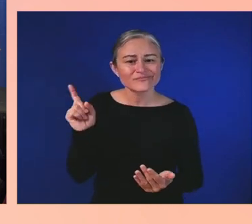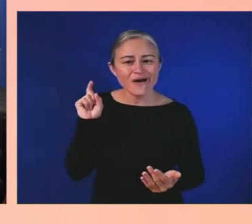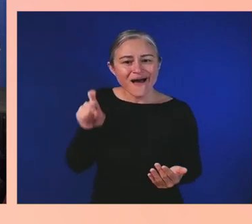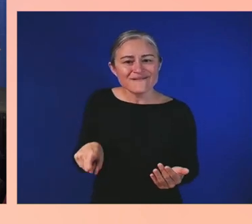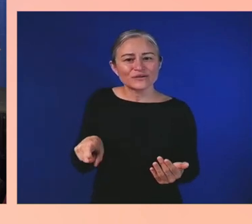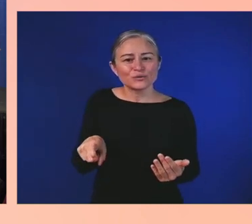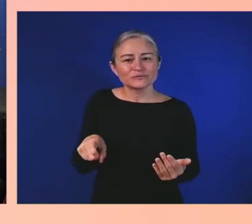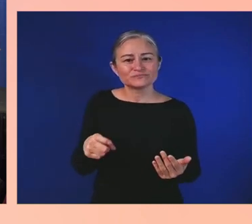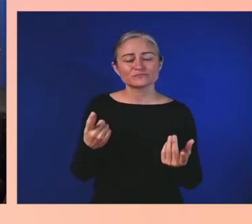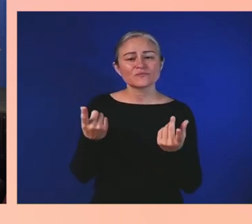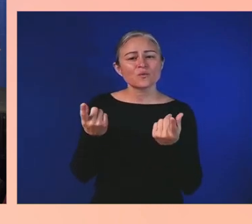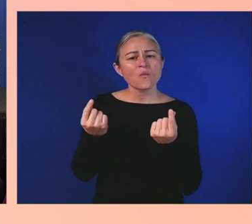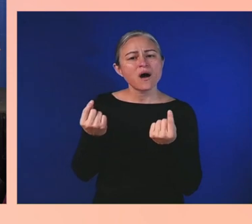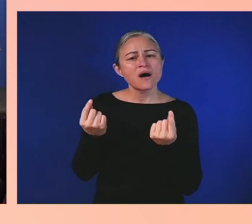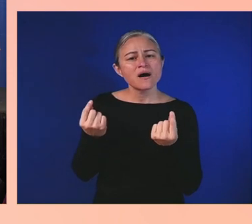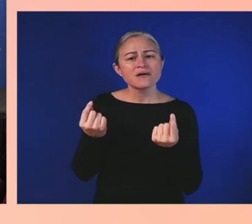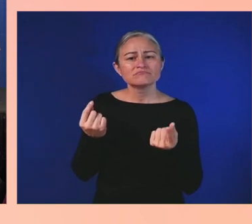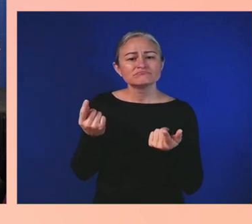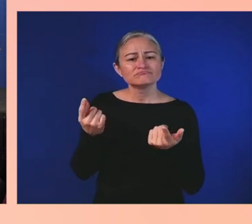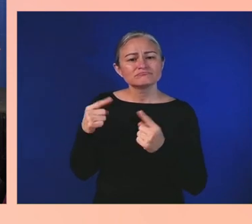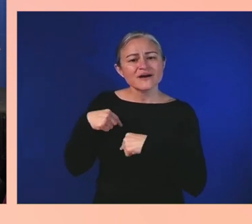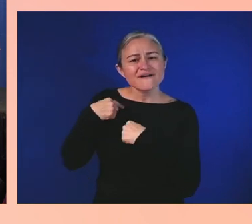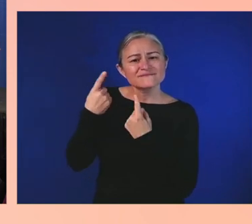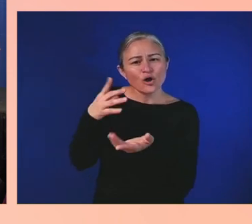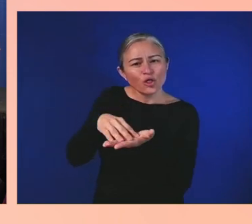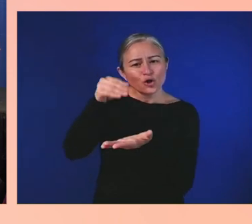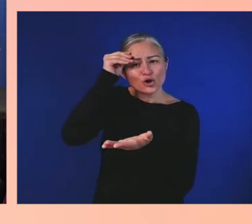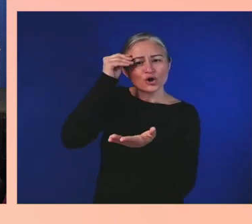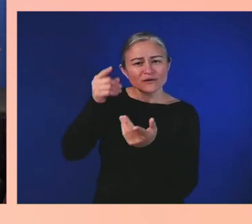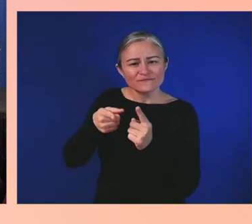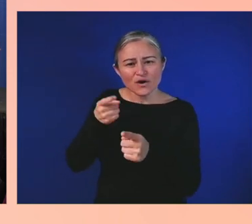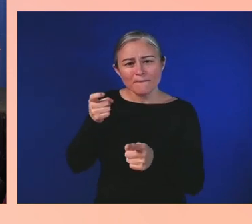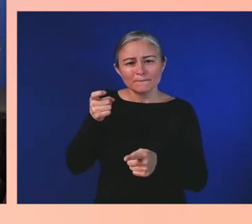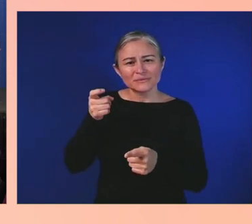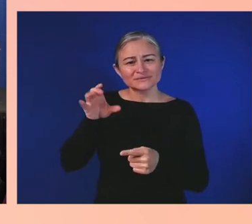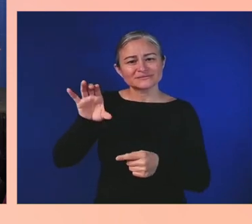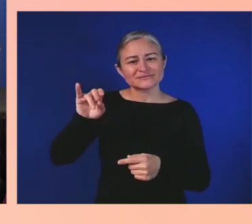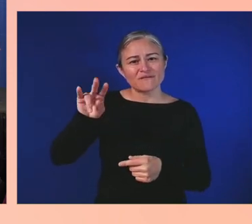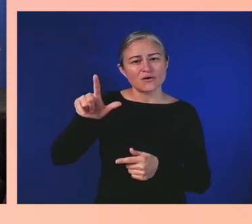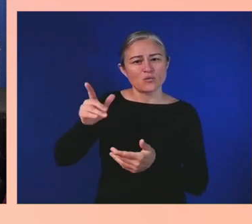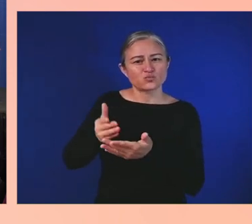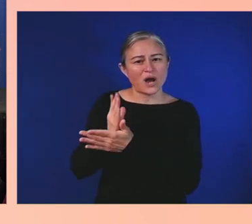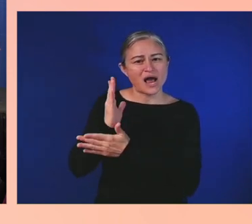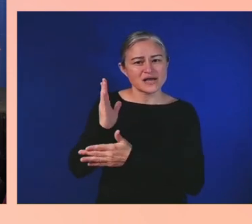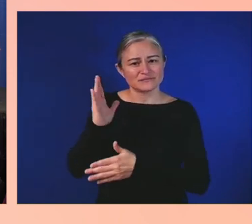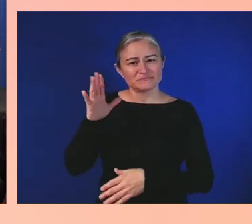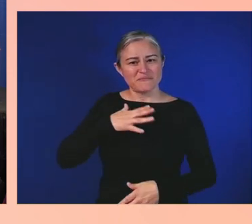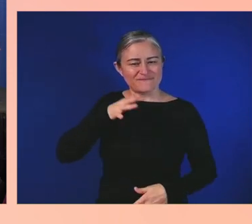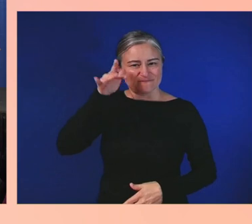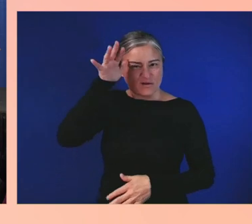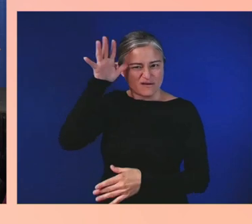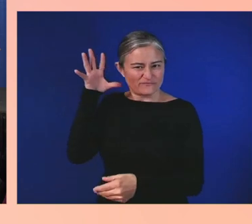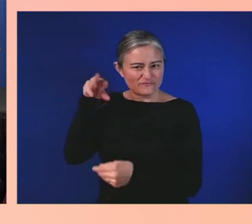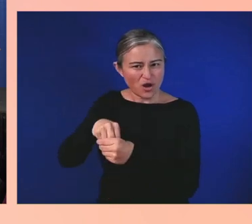that you continue that can inform how we fight and make progress for everyone,